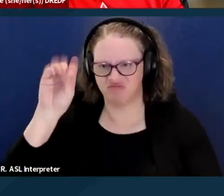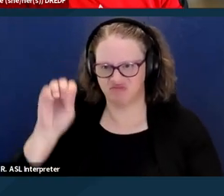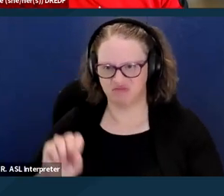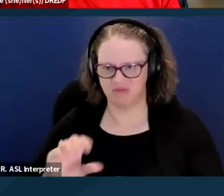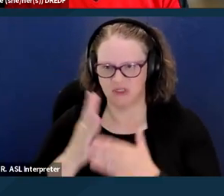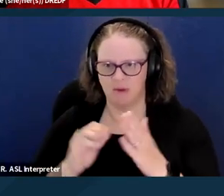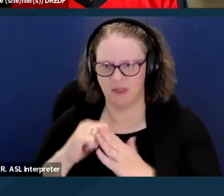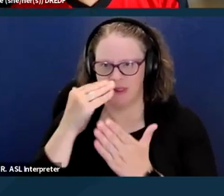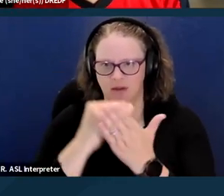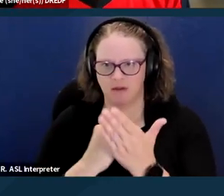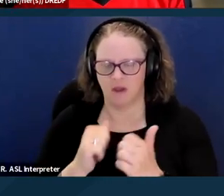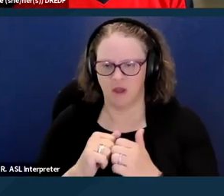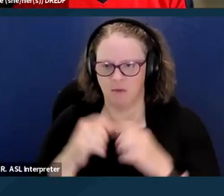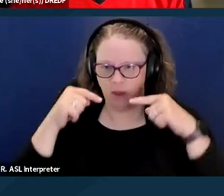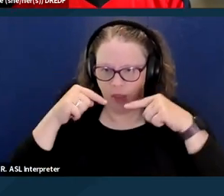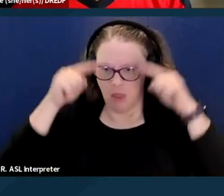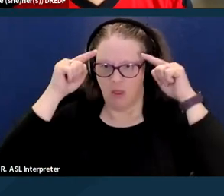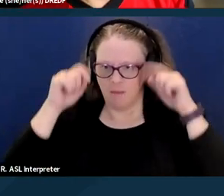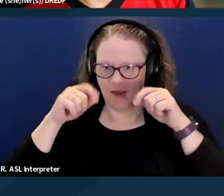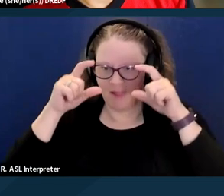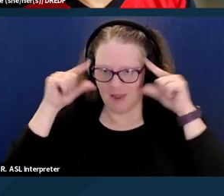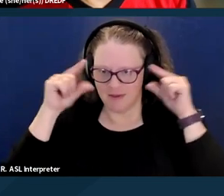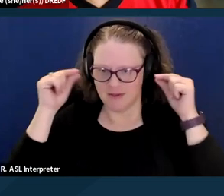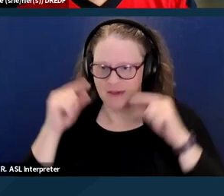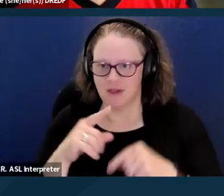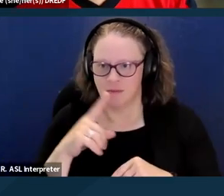I'm just pushing out my glasses because I'm very nearsighted.